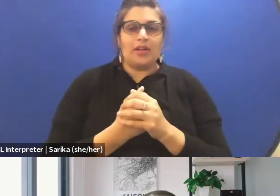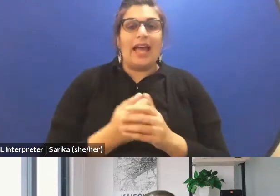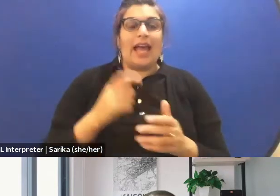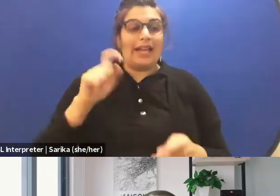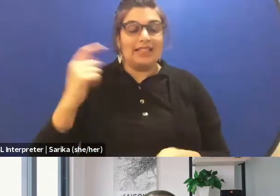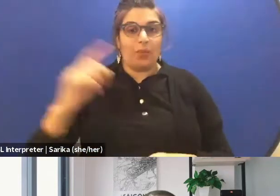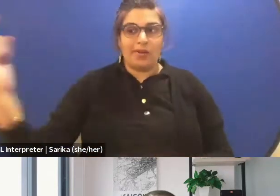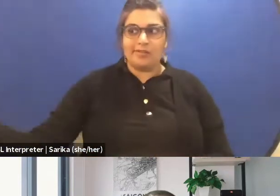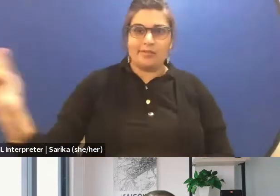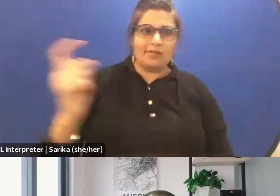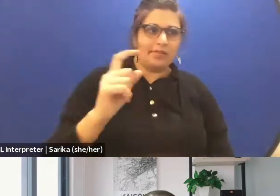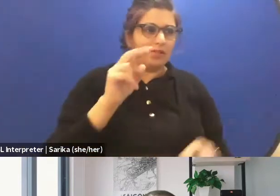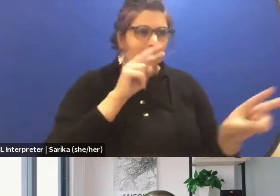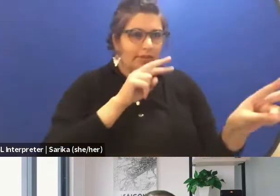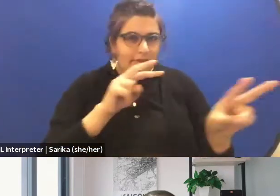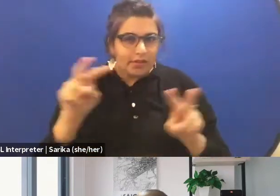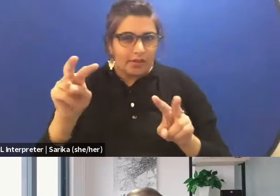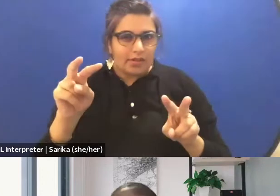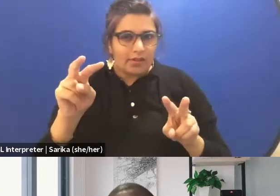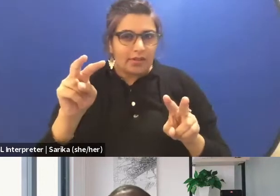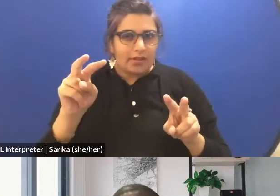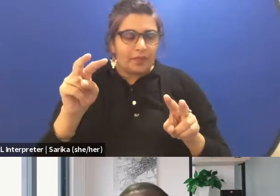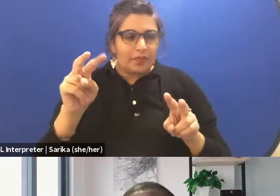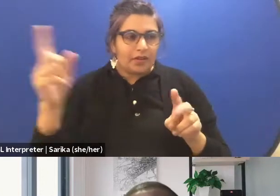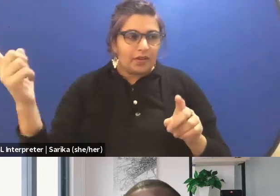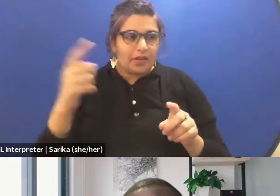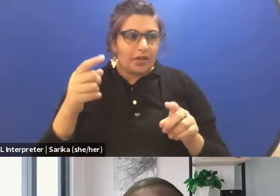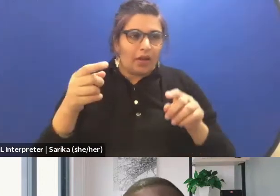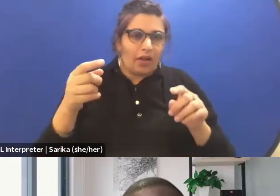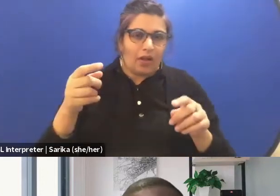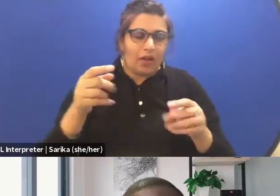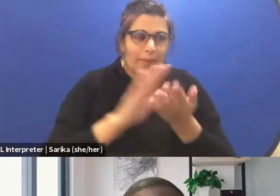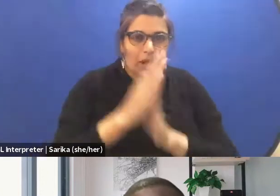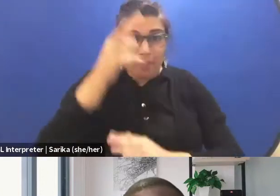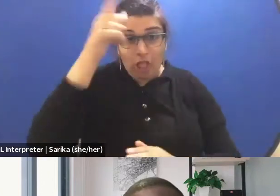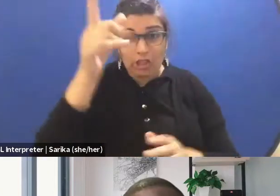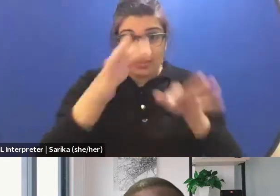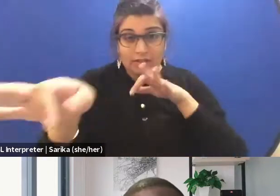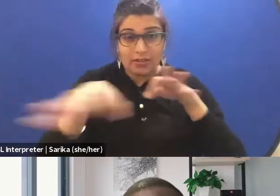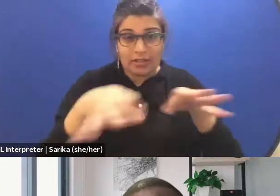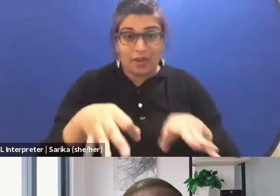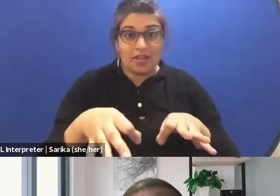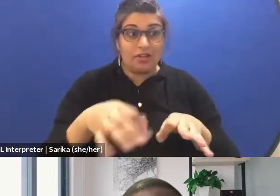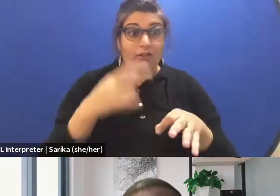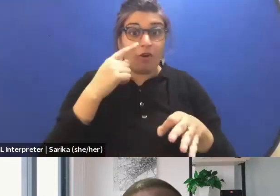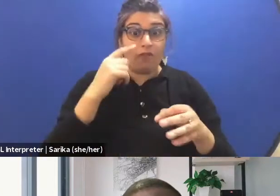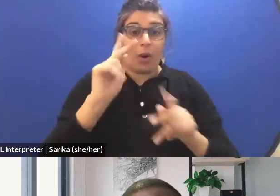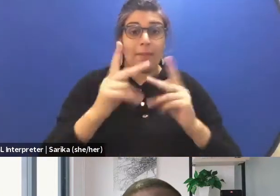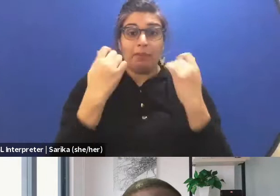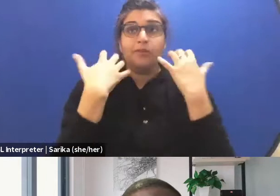to some logical explanation. So, then to make people understand the story,